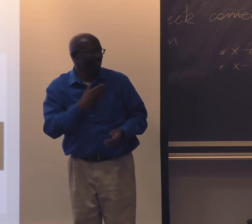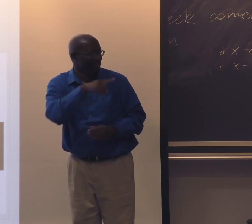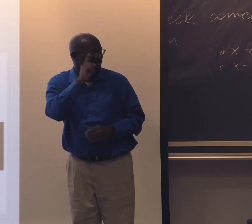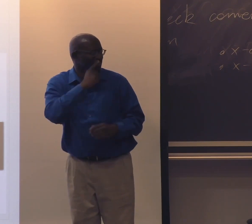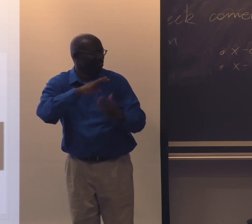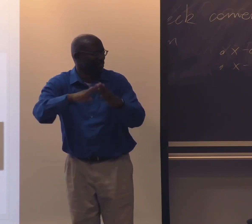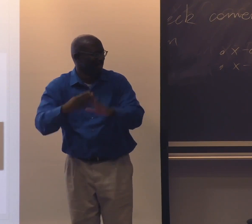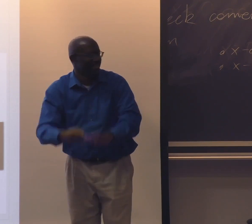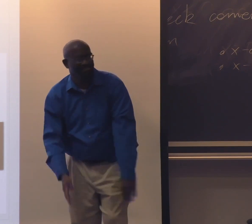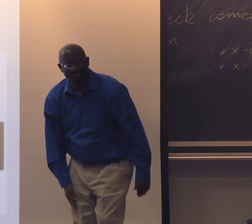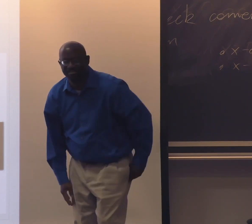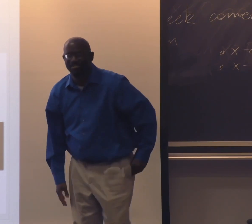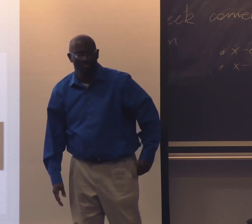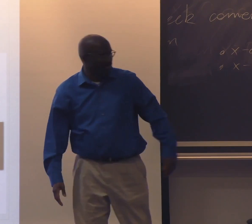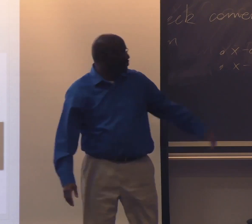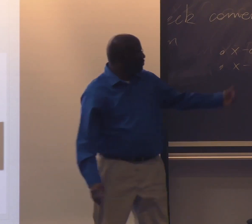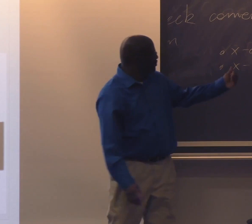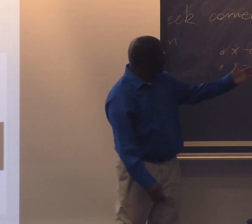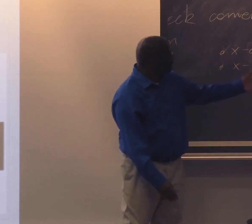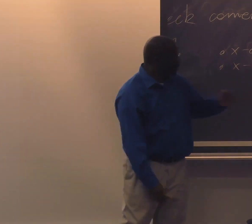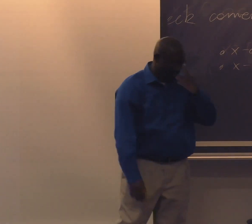It's kind of a lost history in the Black deaf community.